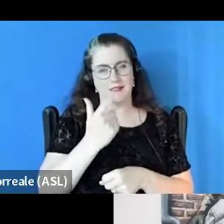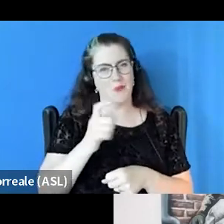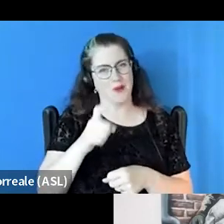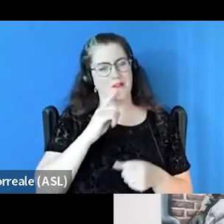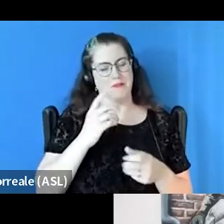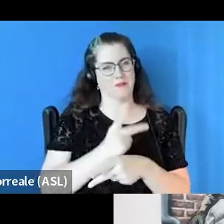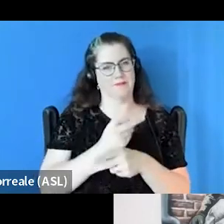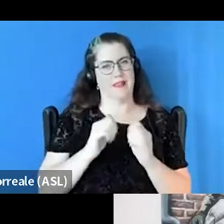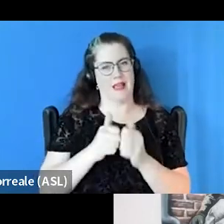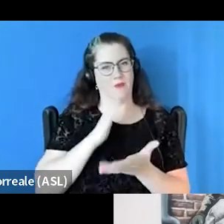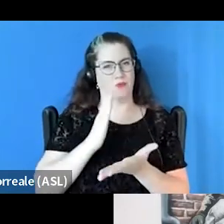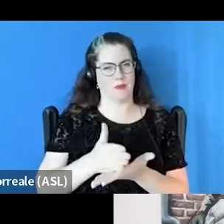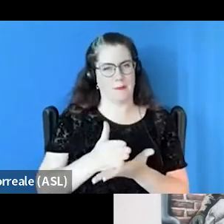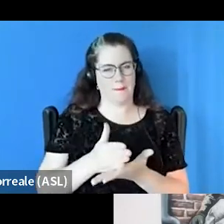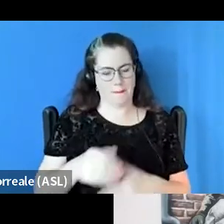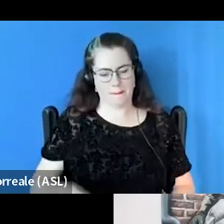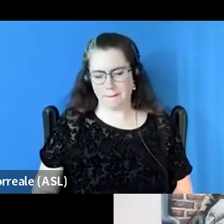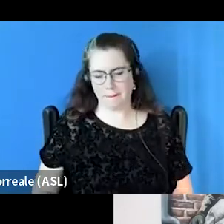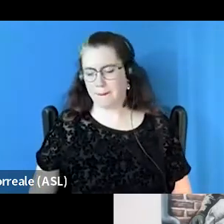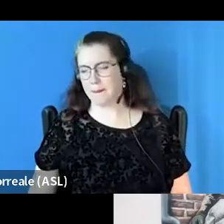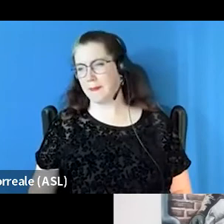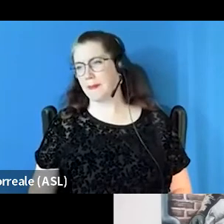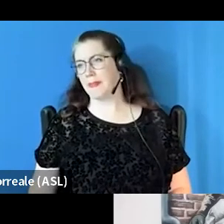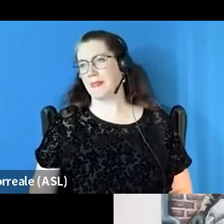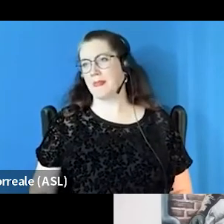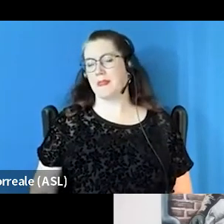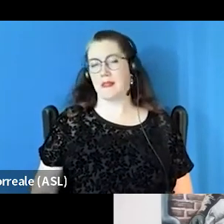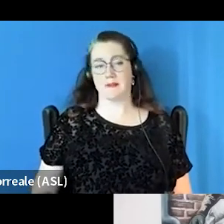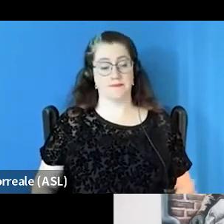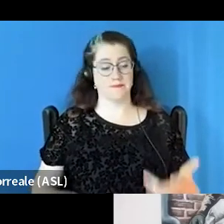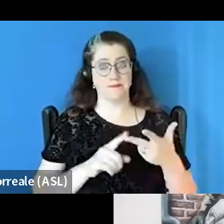And in Florida, there's now a project that wants to move